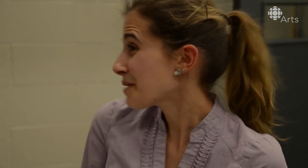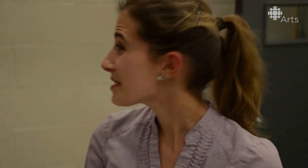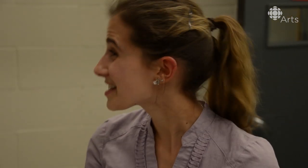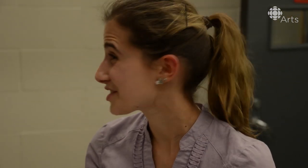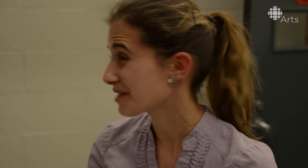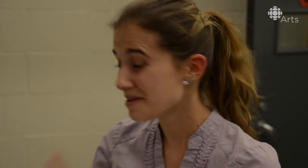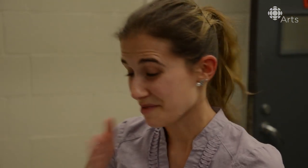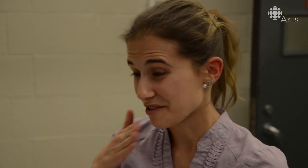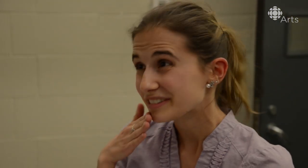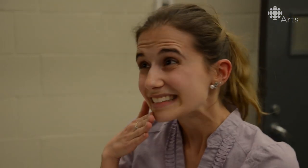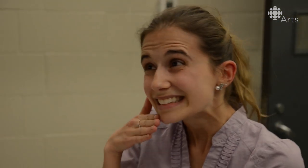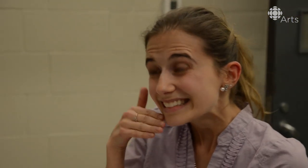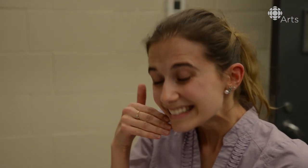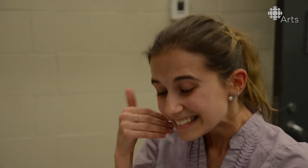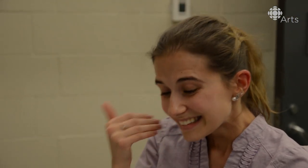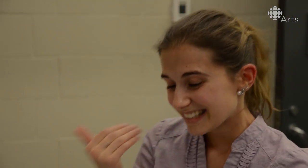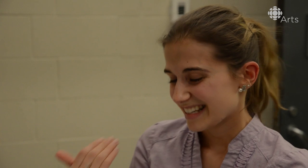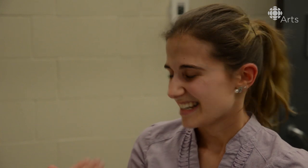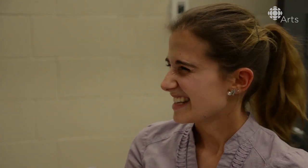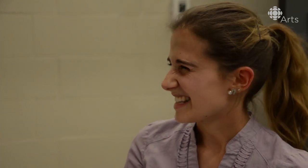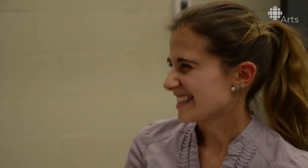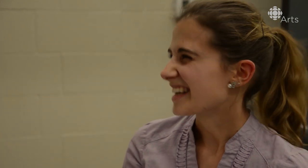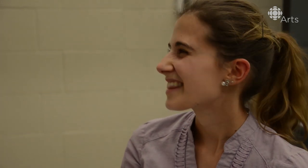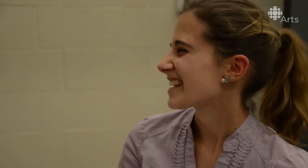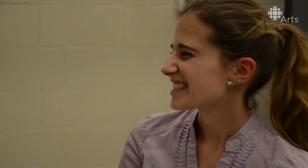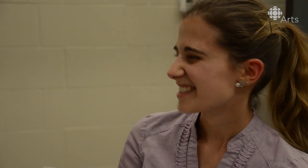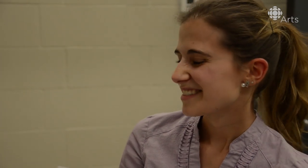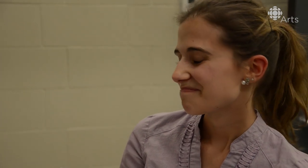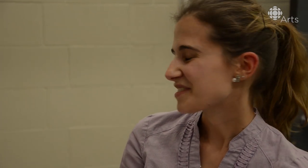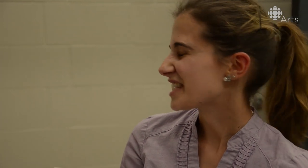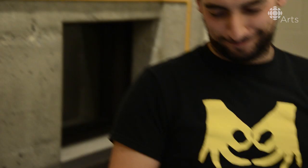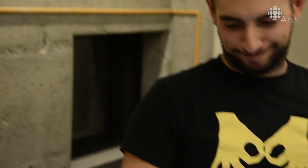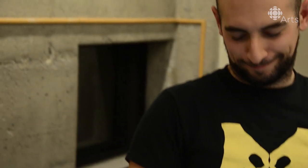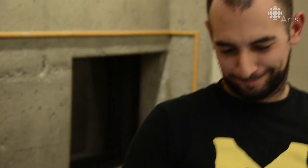So maybe this dream is a hint that--she's the one!